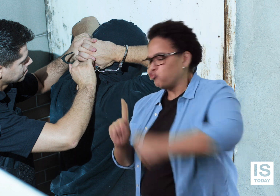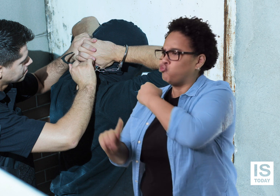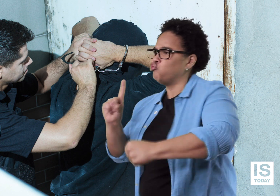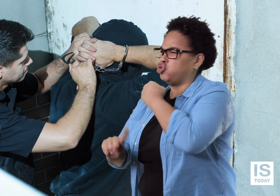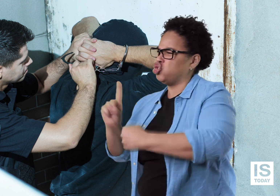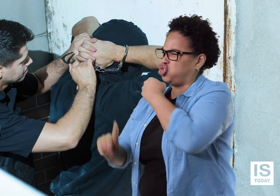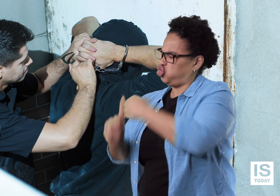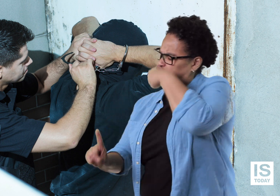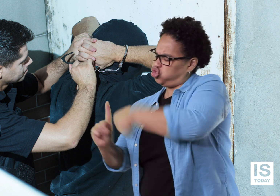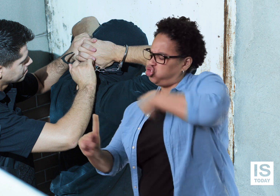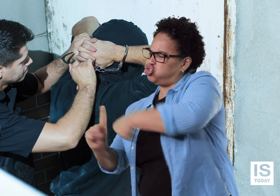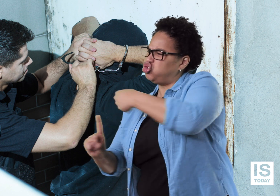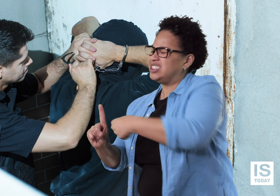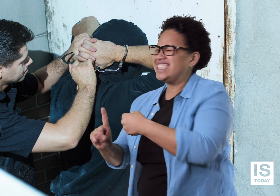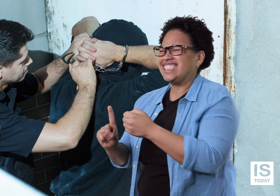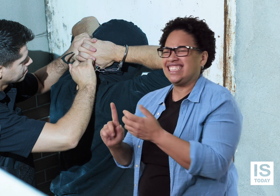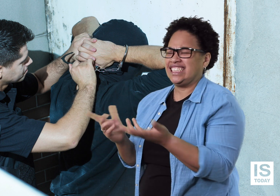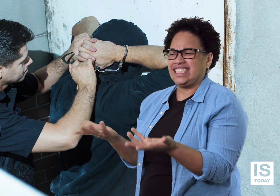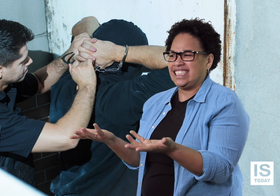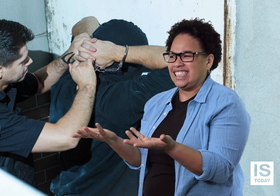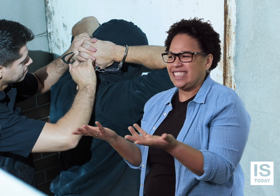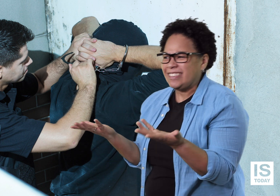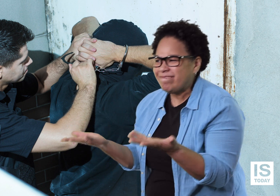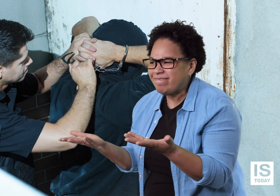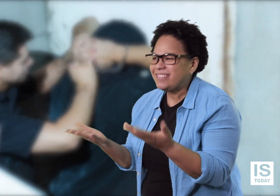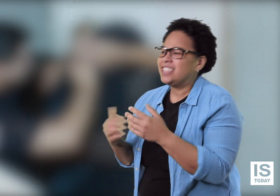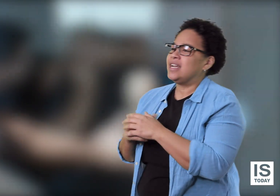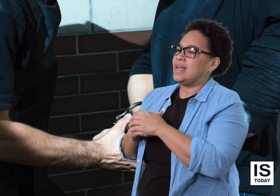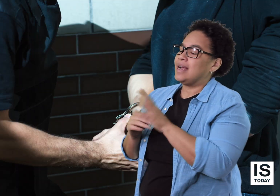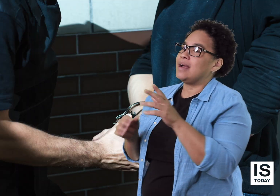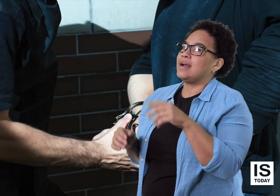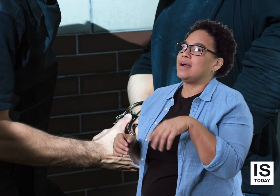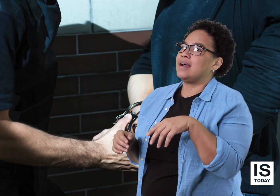People want our police to be good